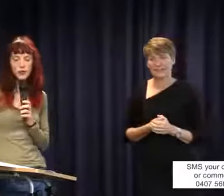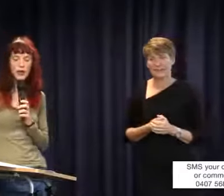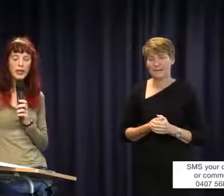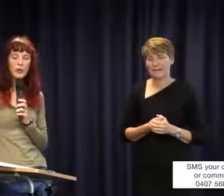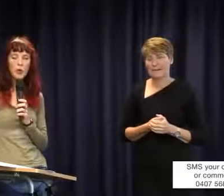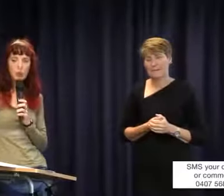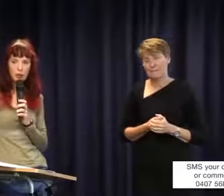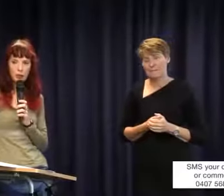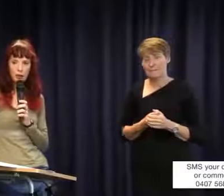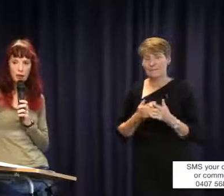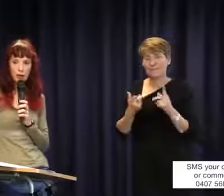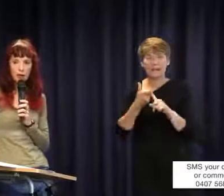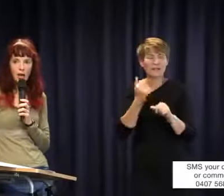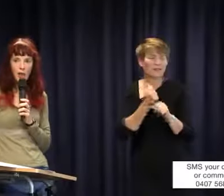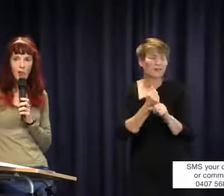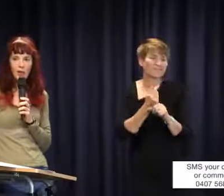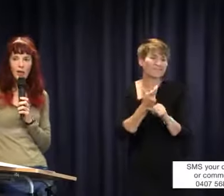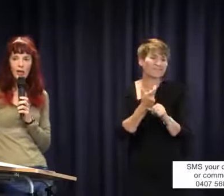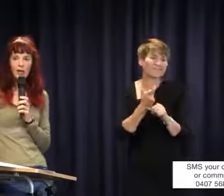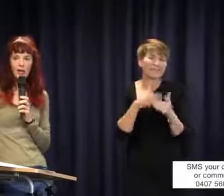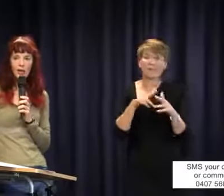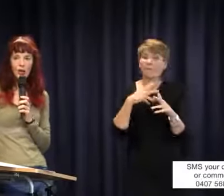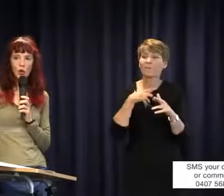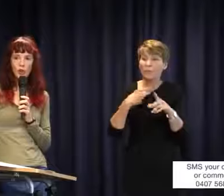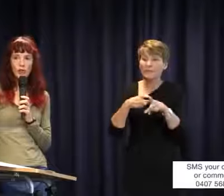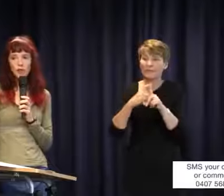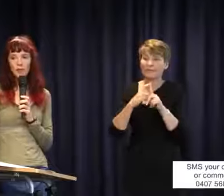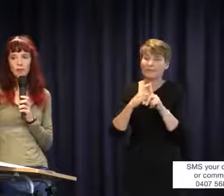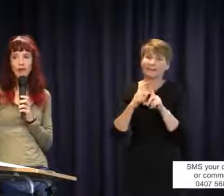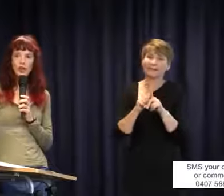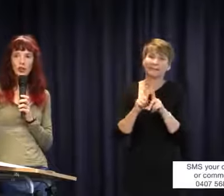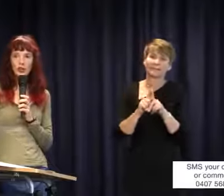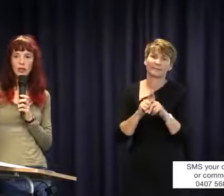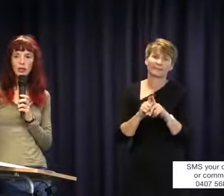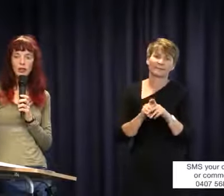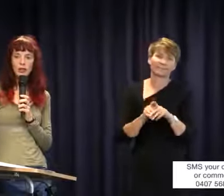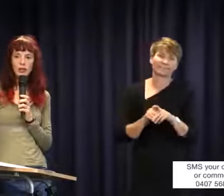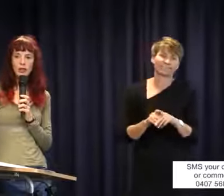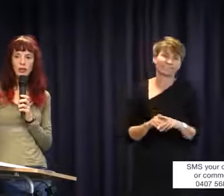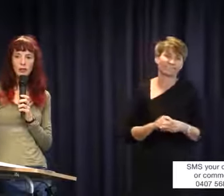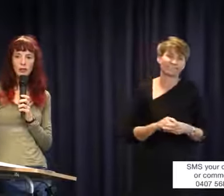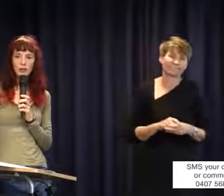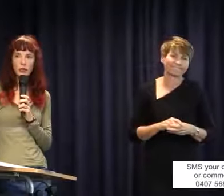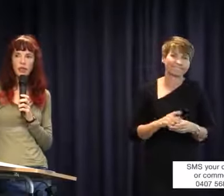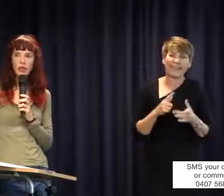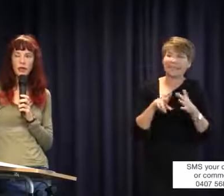of when it gets more difficult are when it's only marginally different to have something